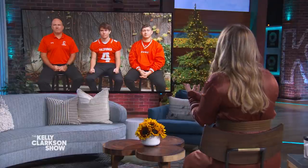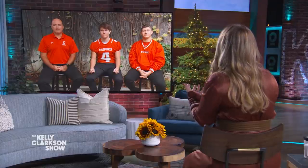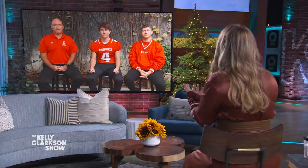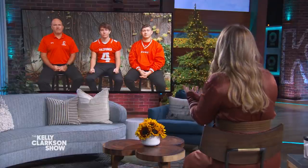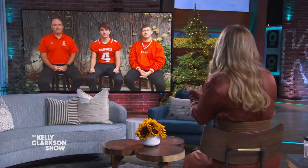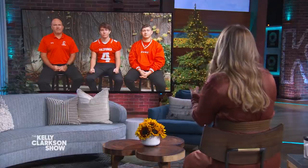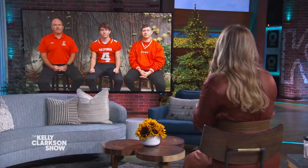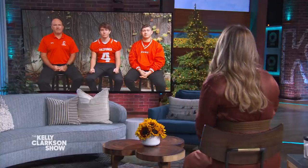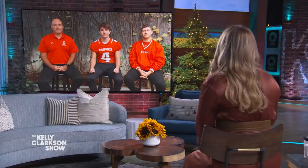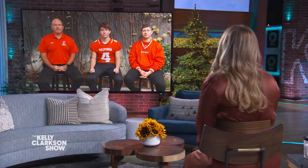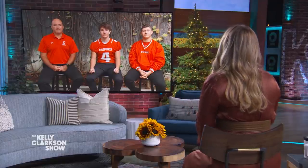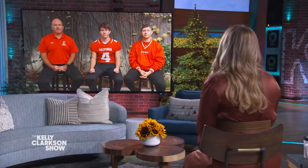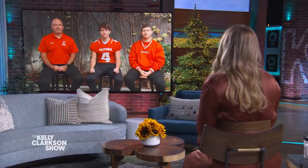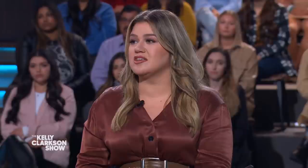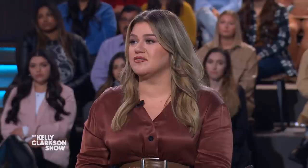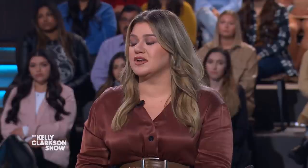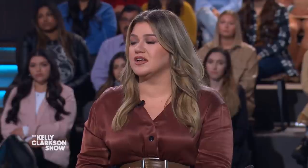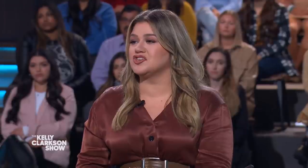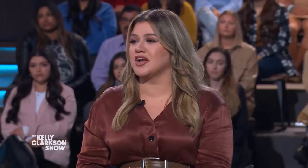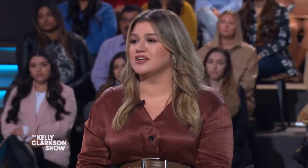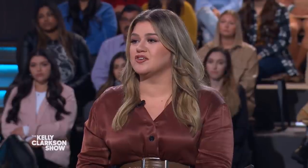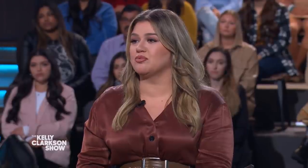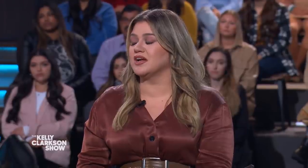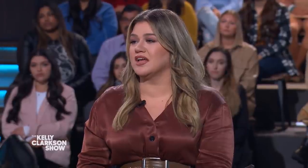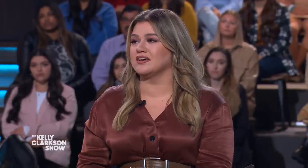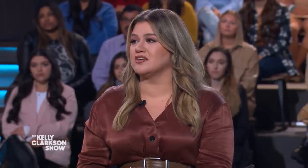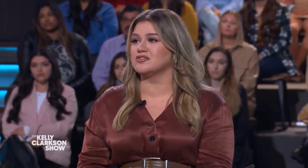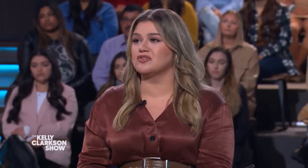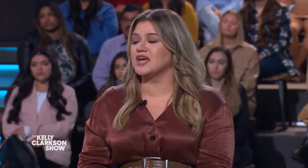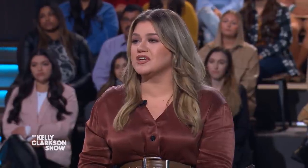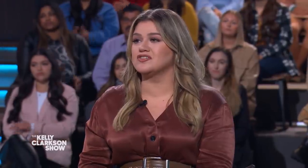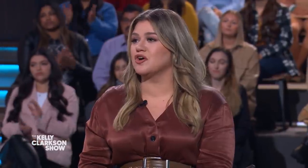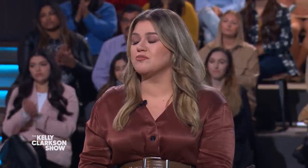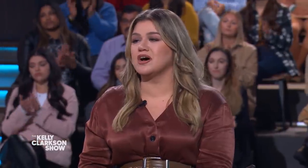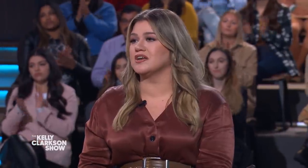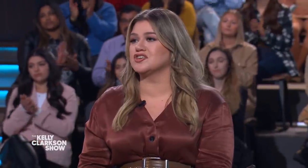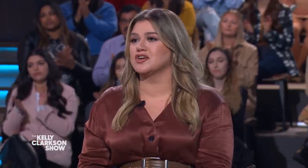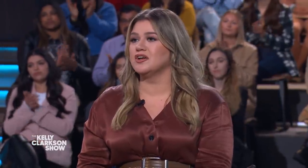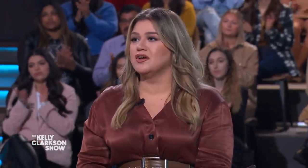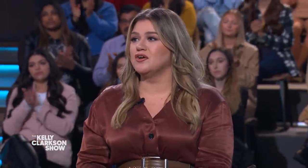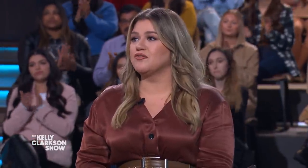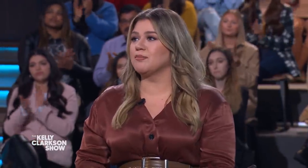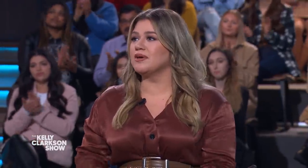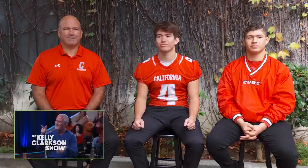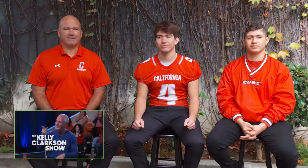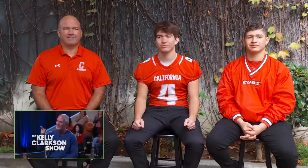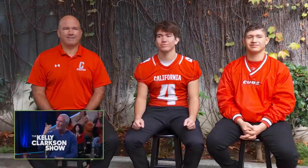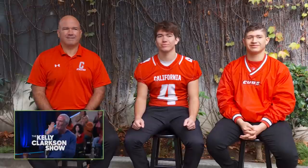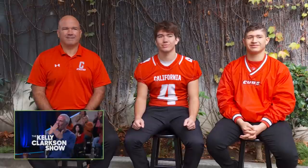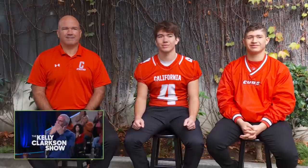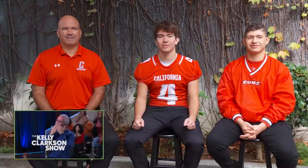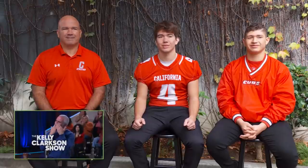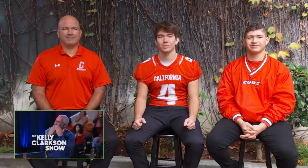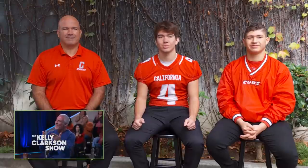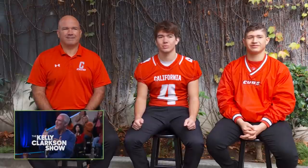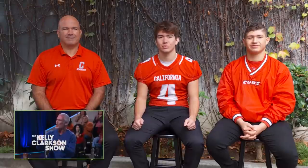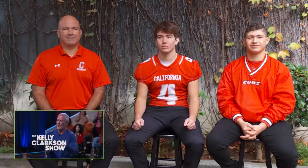when we're, you know, working in our positive and shining so bright like y'all. So thank you so much for being this example for us.